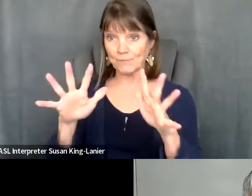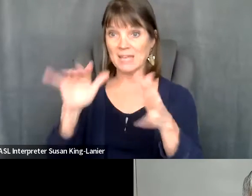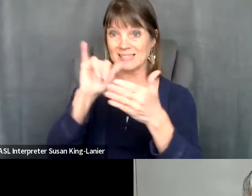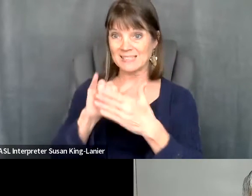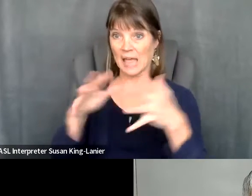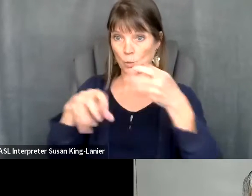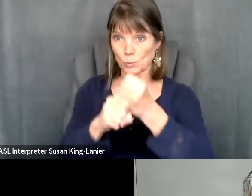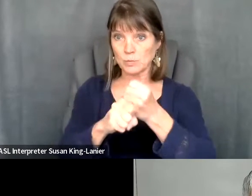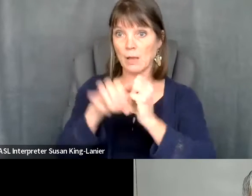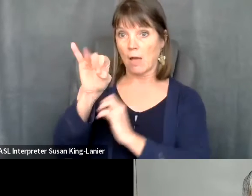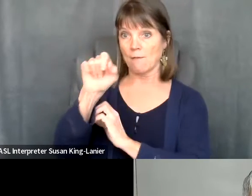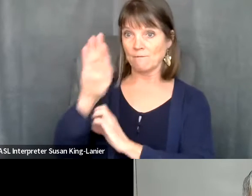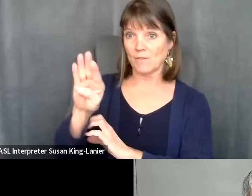Kelly Crosbie: next slide, please.